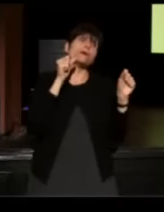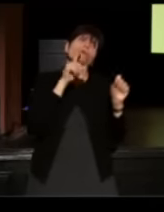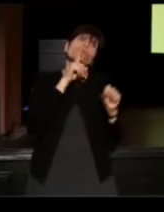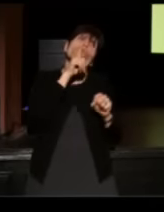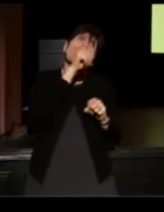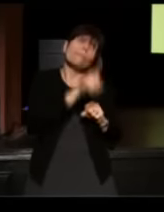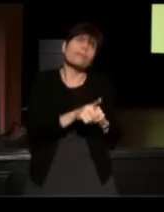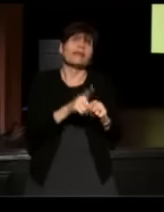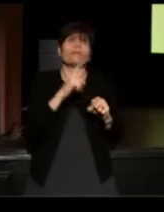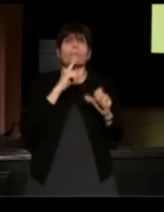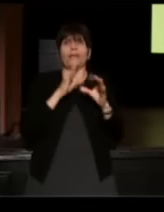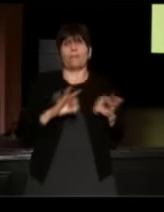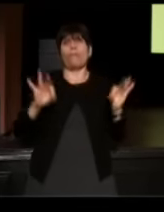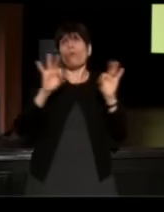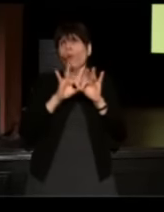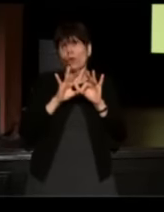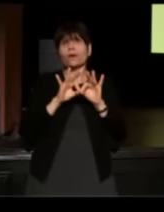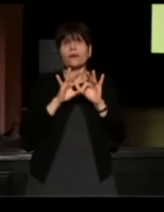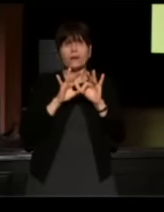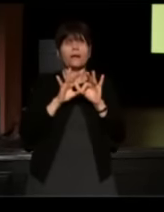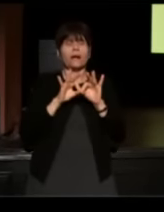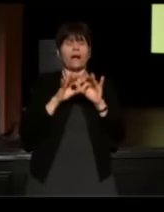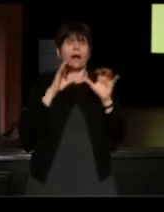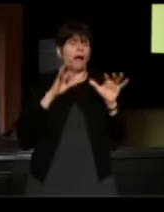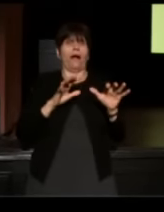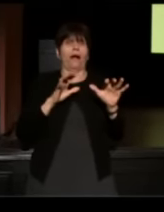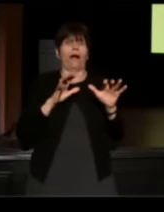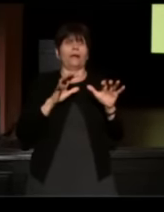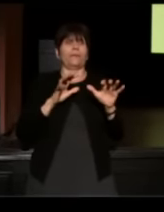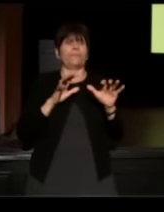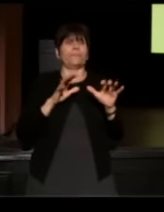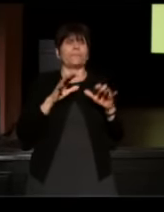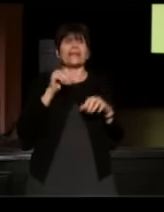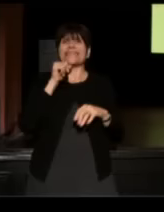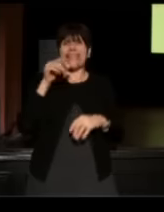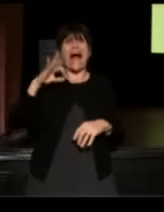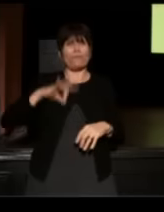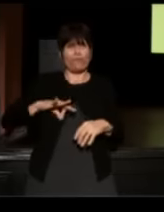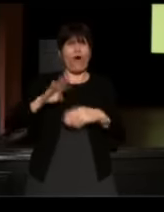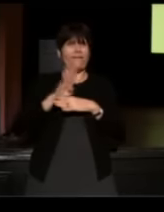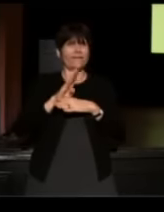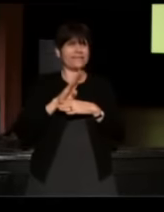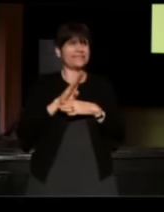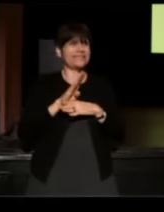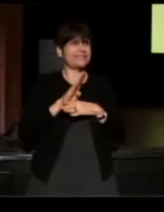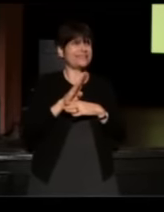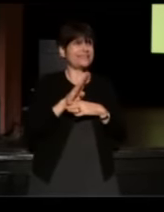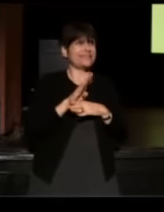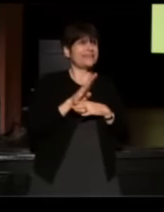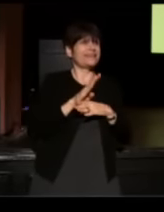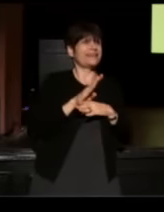and I know we're all in the non-profit business. Everybody here is non-profit. There are no for profits.